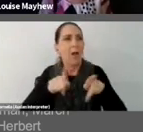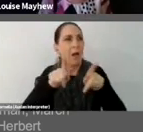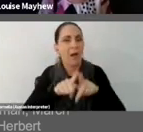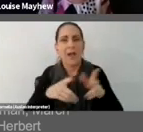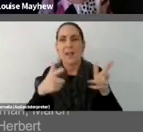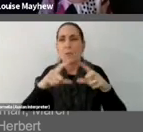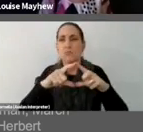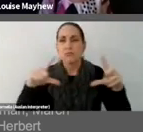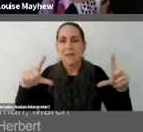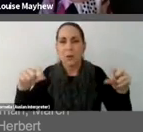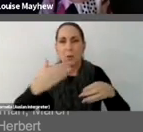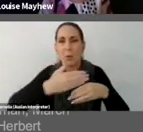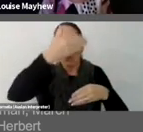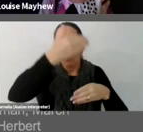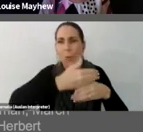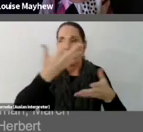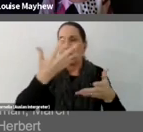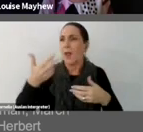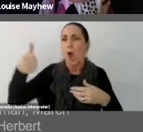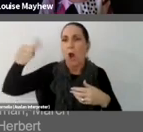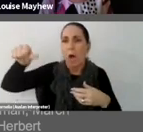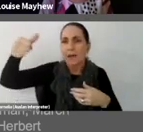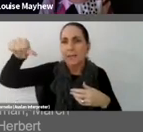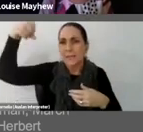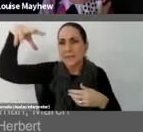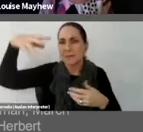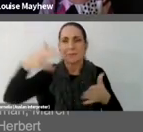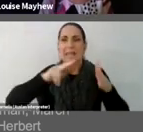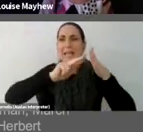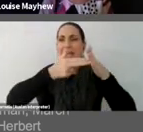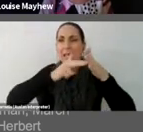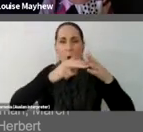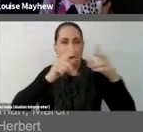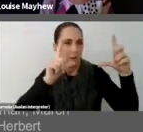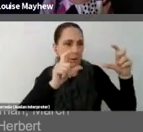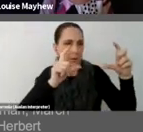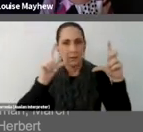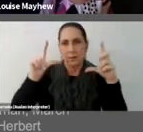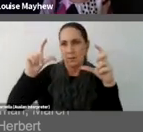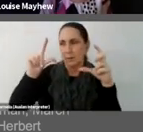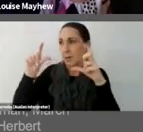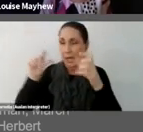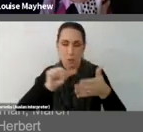light switches, keyholes, he would then print these photographs out perfectly to